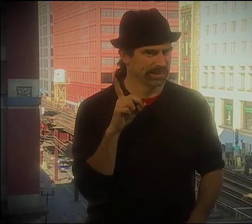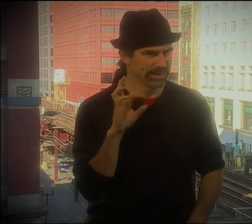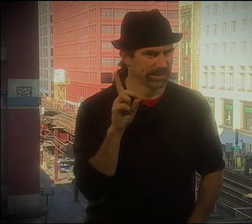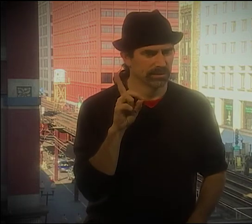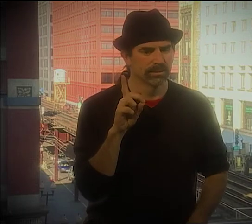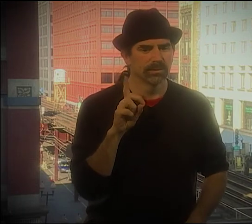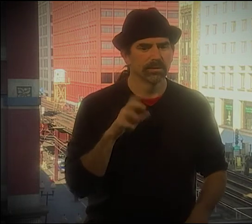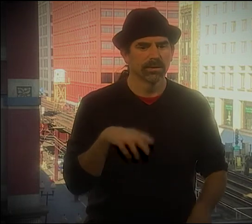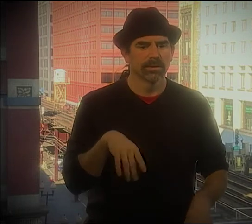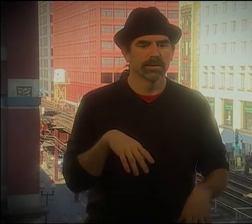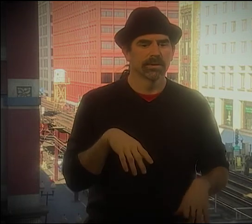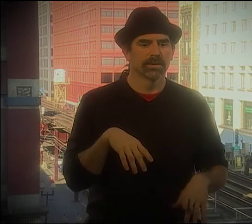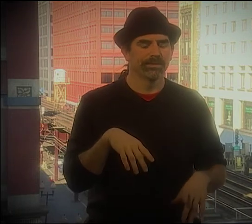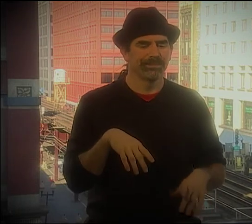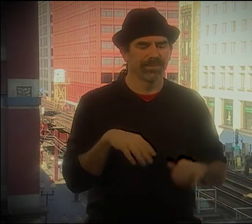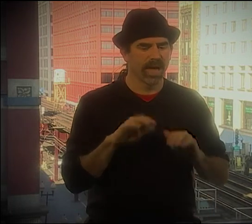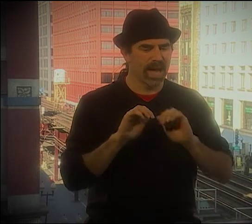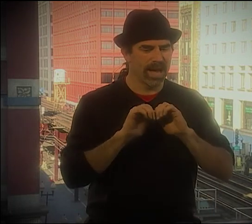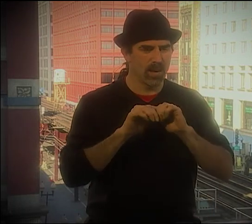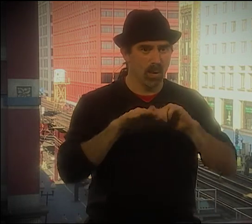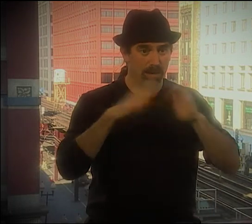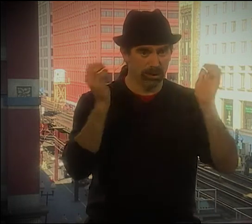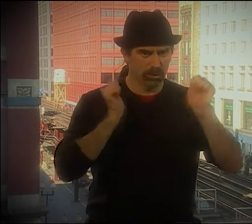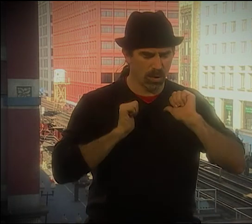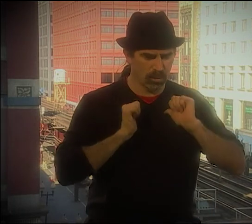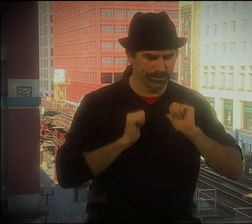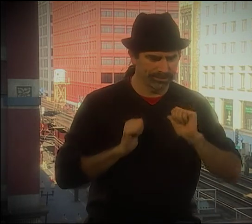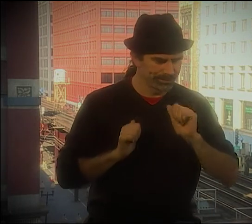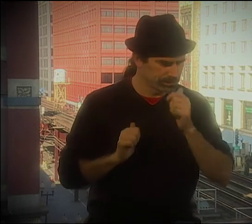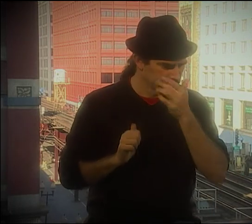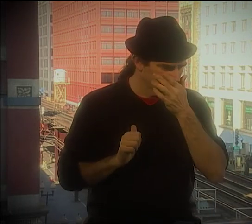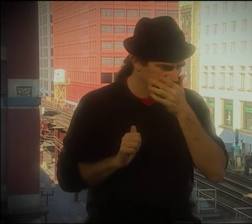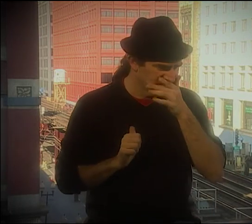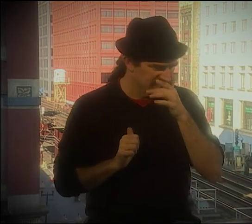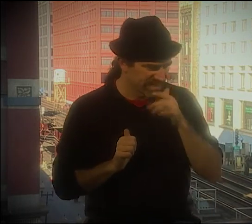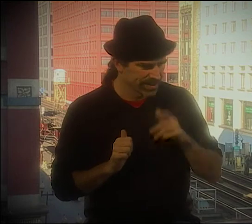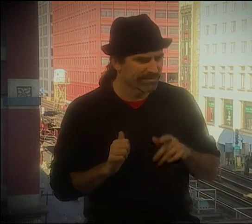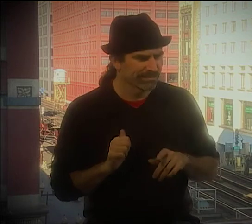AND DEAFNESS, AND I WASN'T USING ANY SIGN LANGUAGE. I WAS DOING IT ALL VISUALLY.